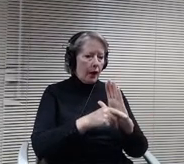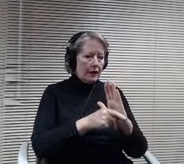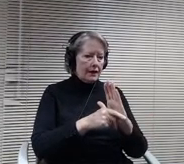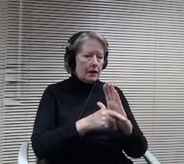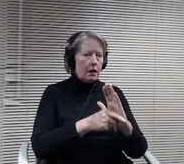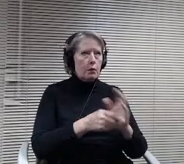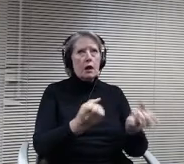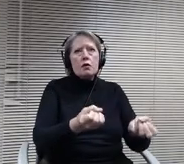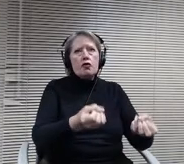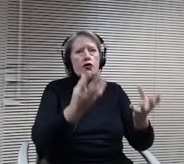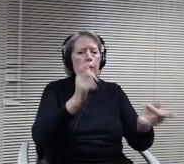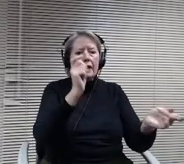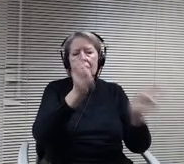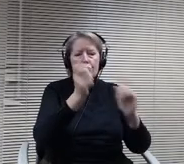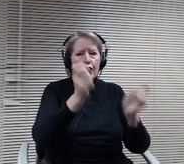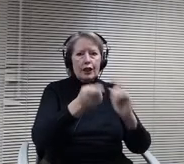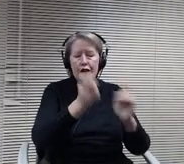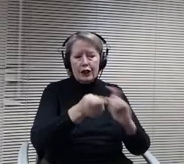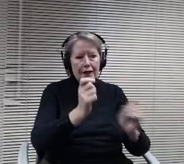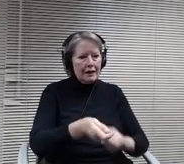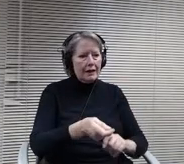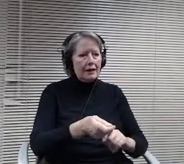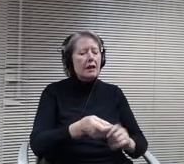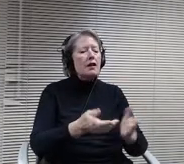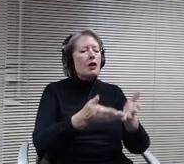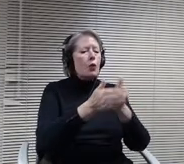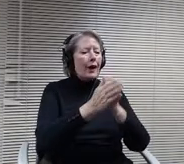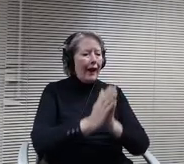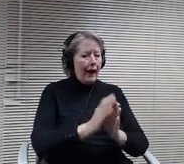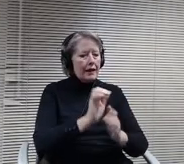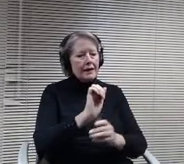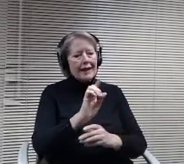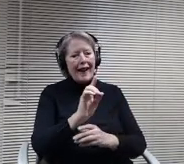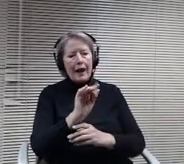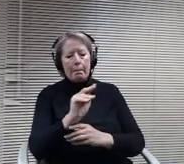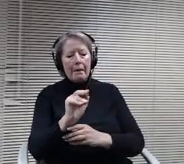so many changes, we asked to be reviewed. The one piece